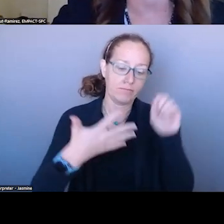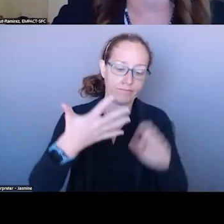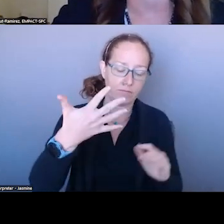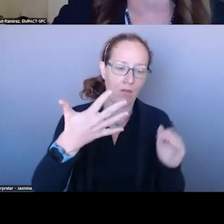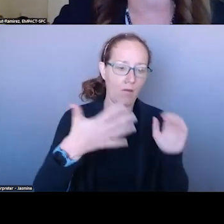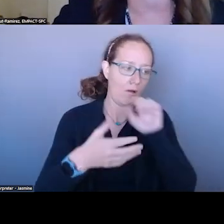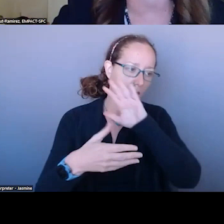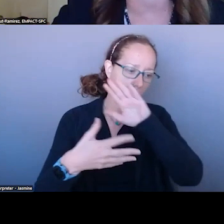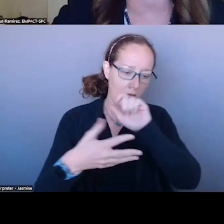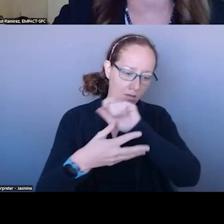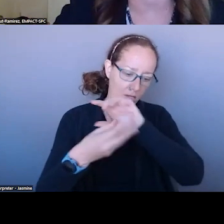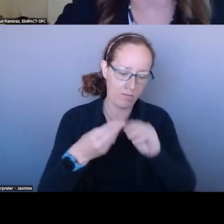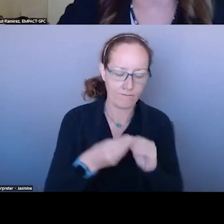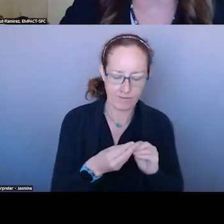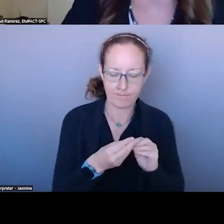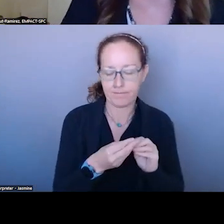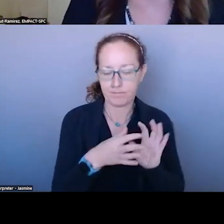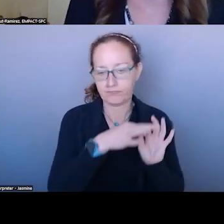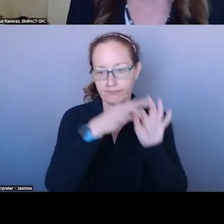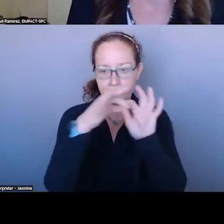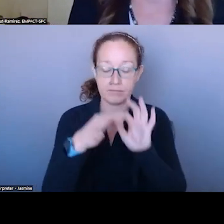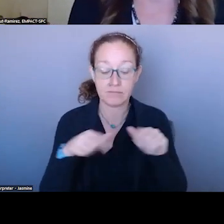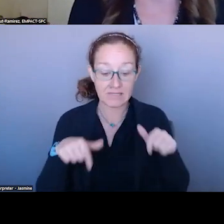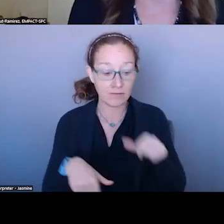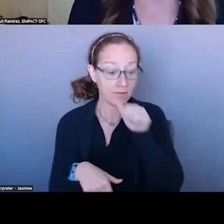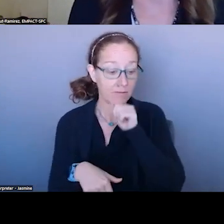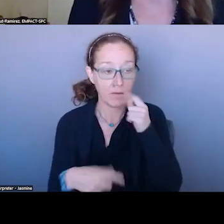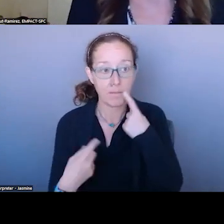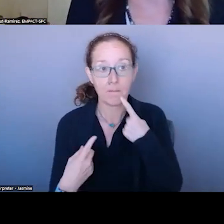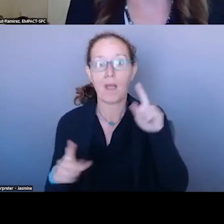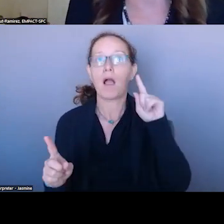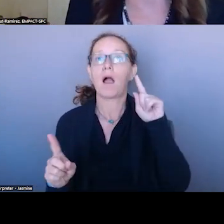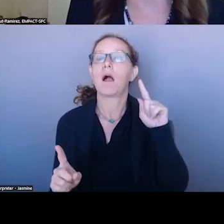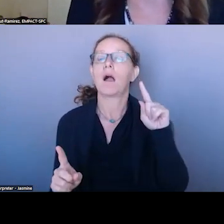IN ARIZONA THAT WE HAVE BEEN ABLE TO ACCOMPLISH BETWEEN ALL THREE LEVELS.